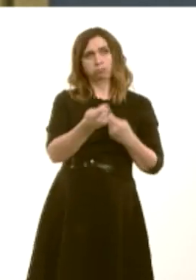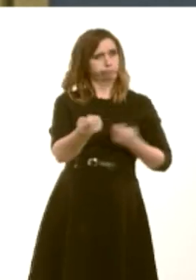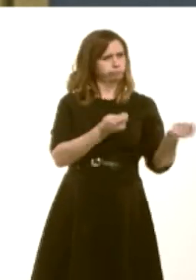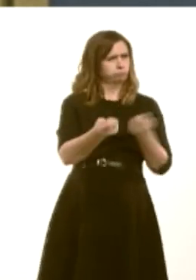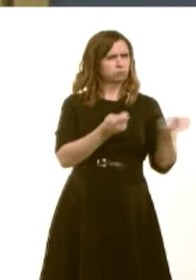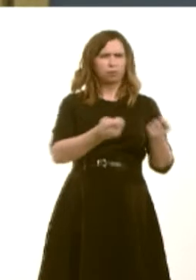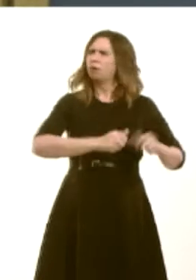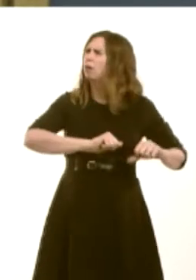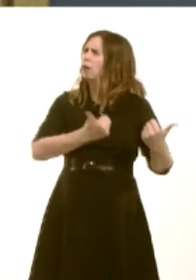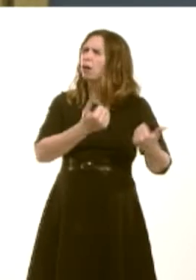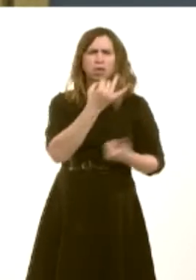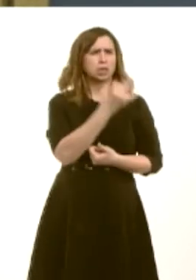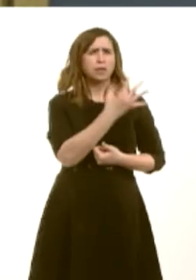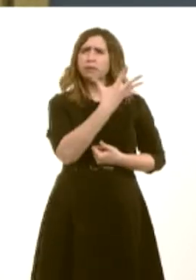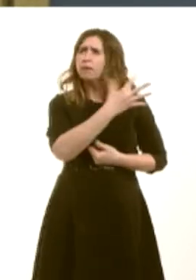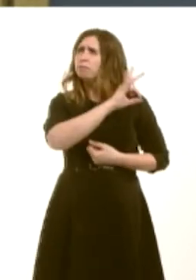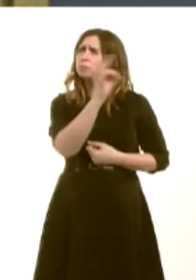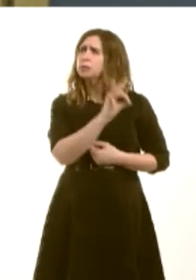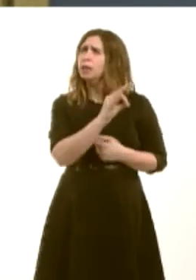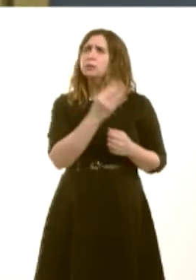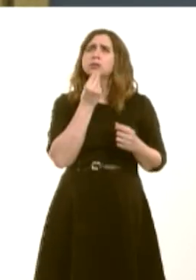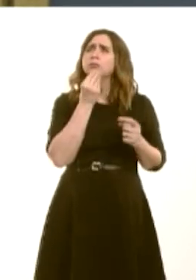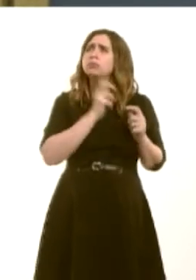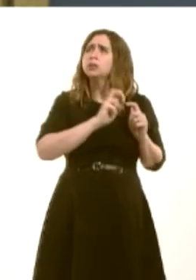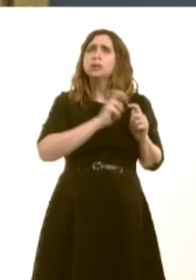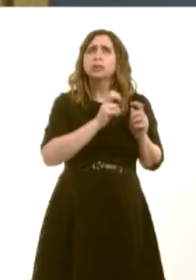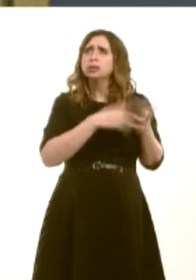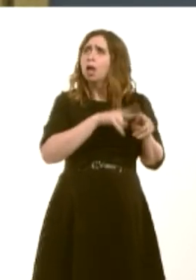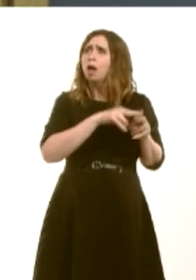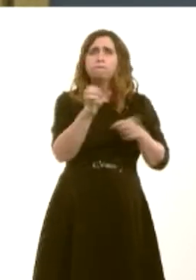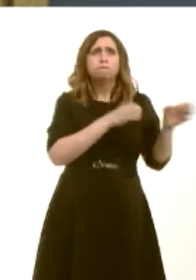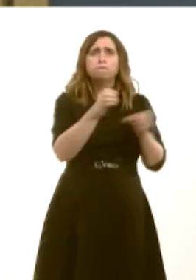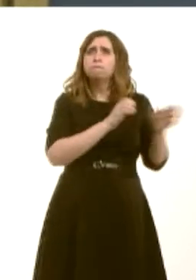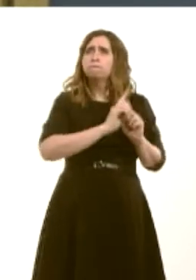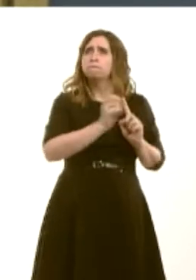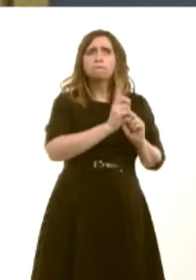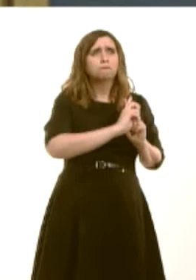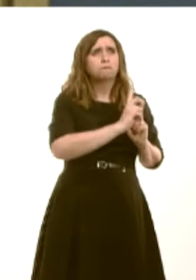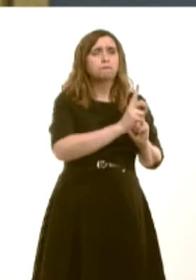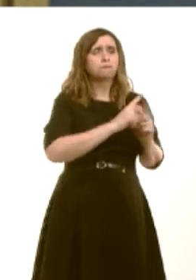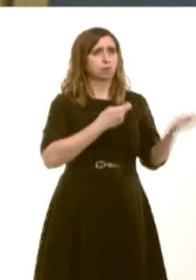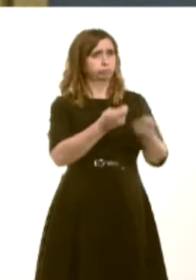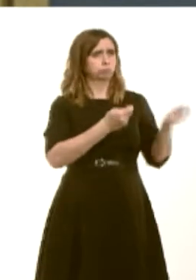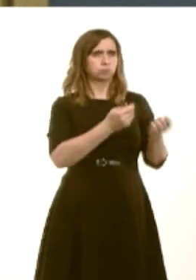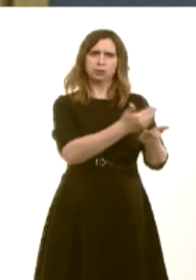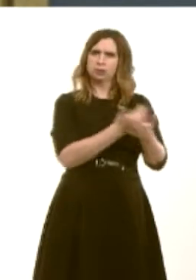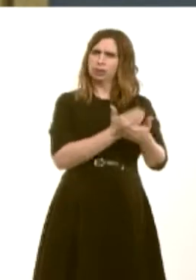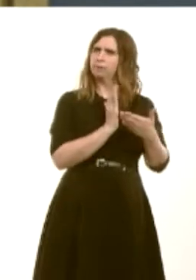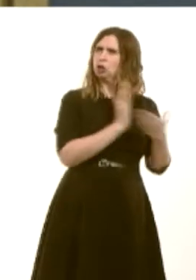on a 75% locum basis, and considers that those services are both safe and sustainable?